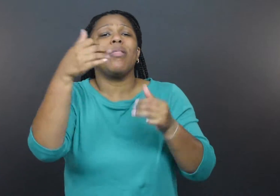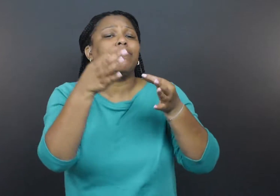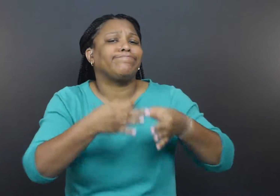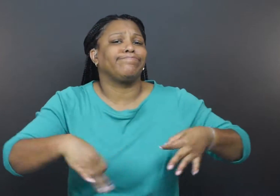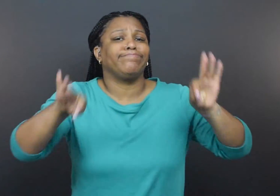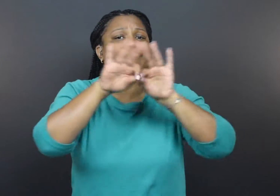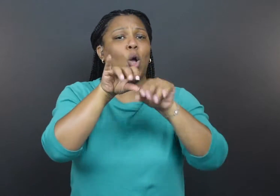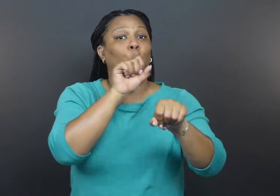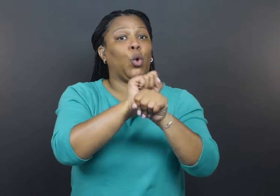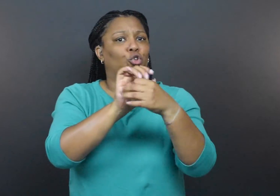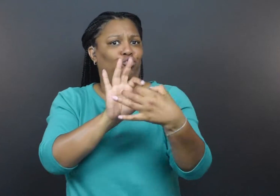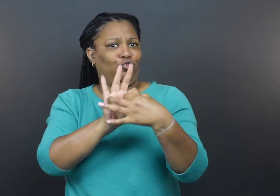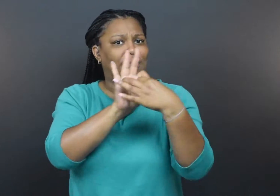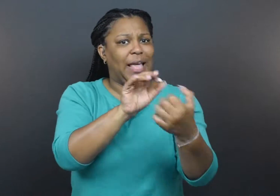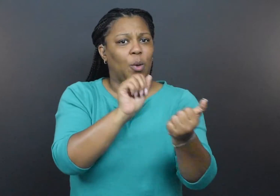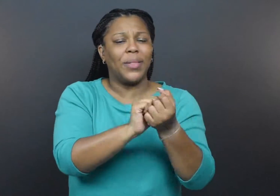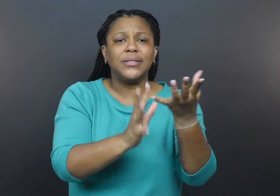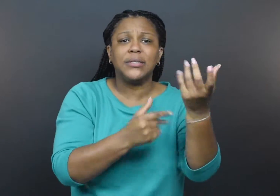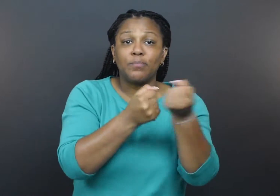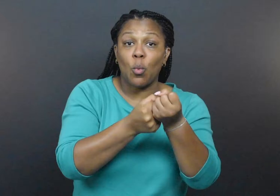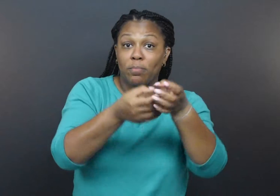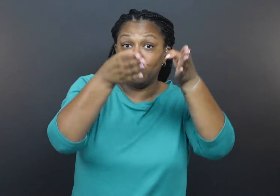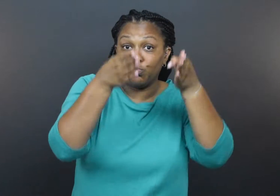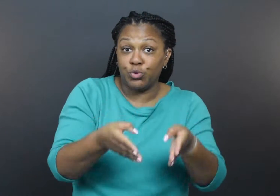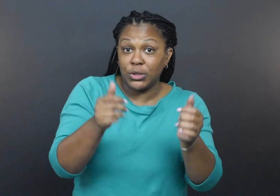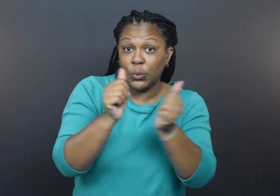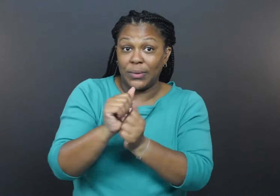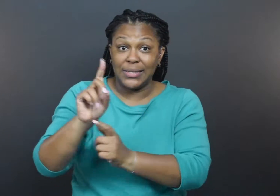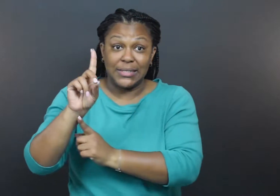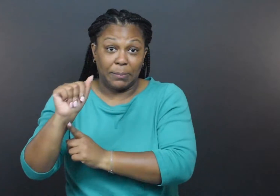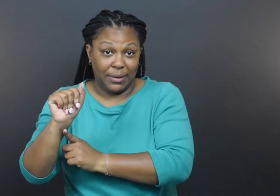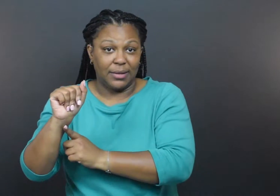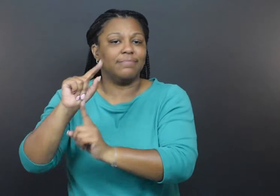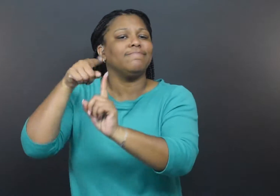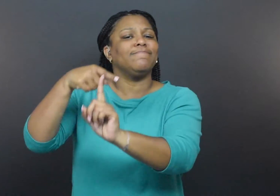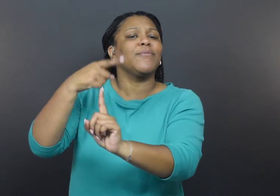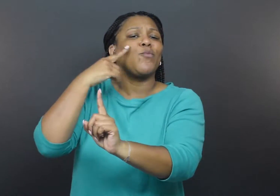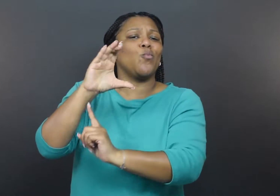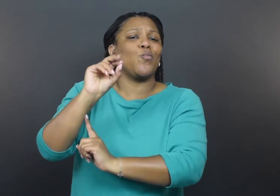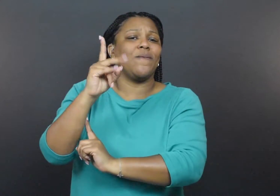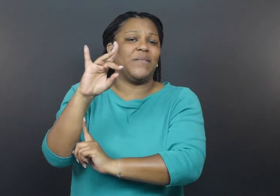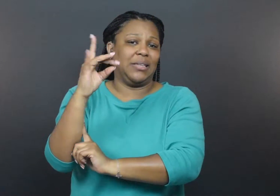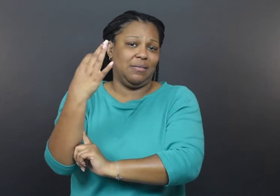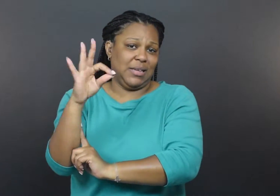critical work related to supporting persons with disabilities in the COVID-19 response.